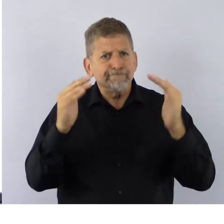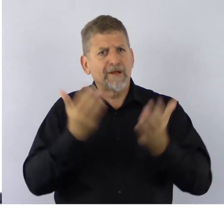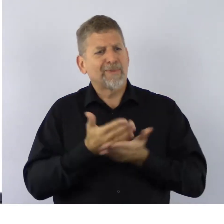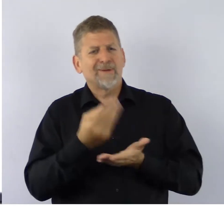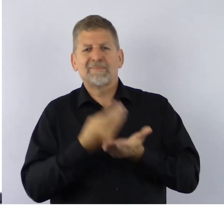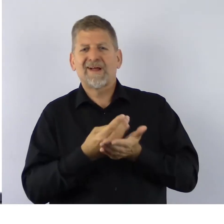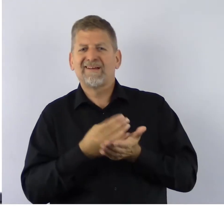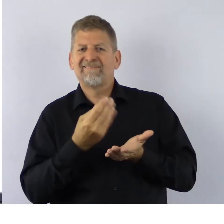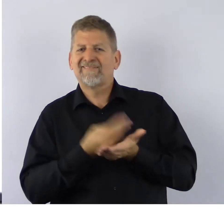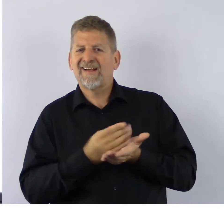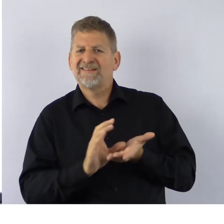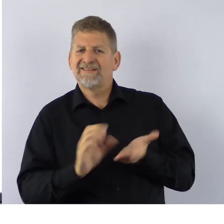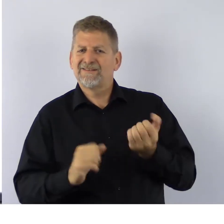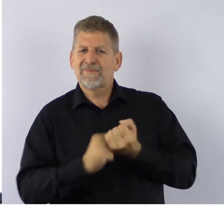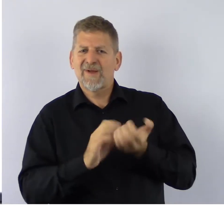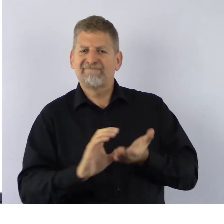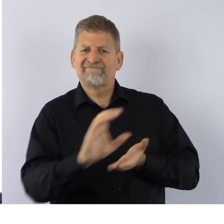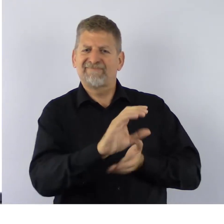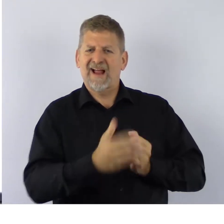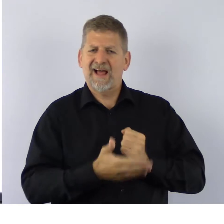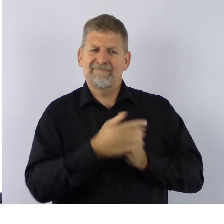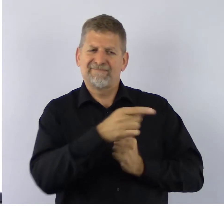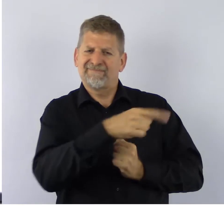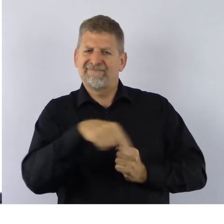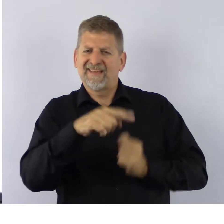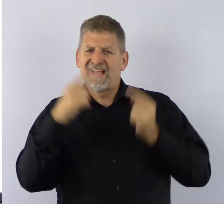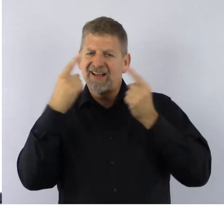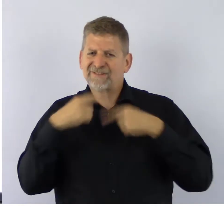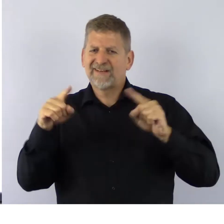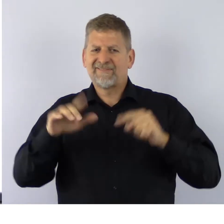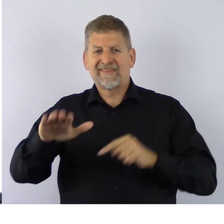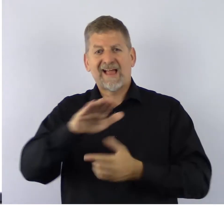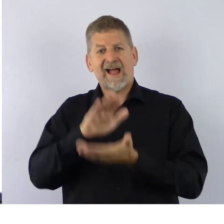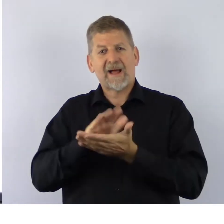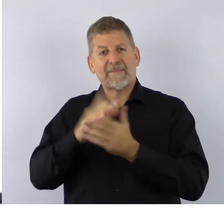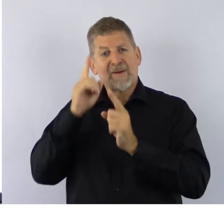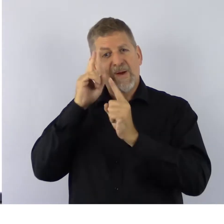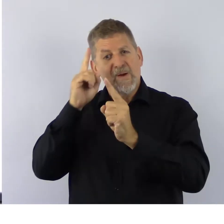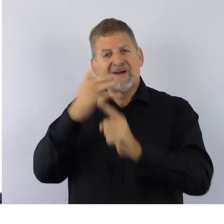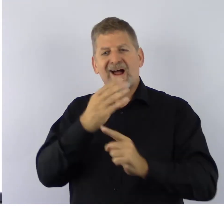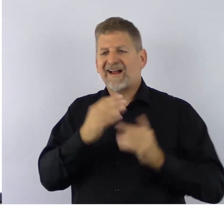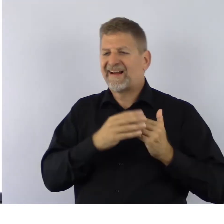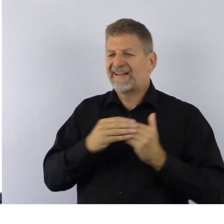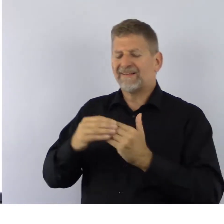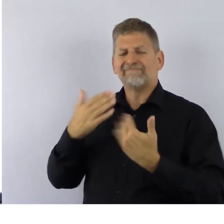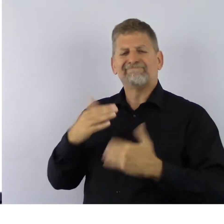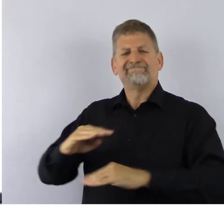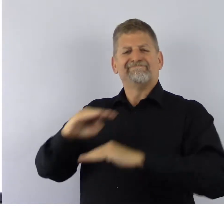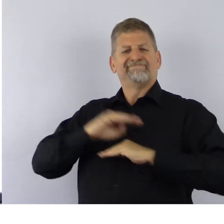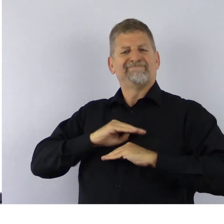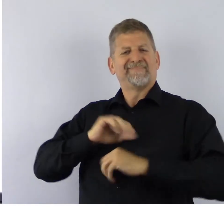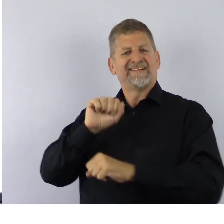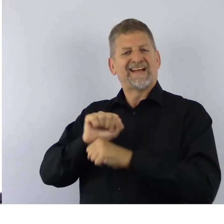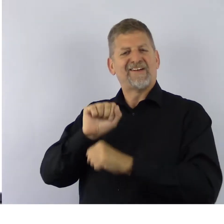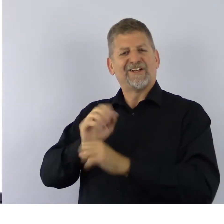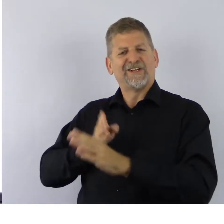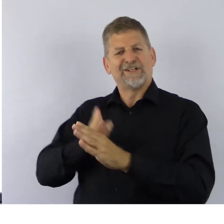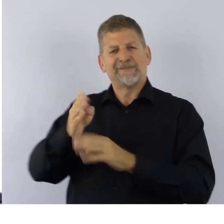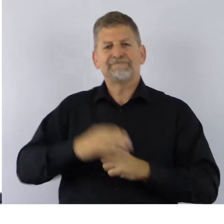to help them achieve their academic goals, leading to fulfilling careers. In addition to offering